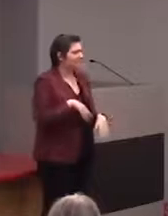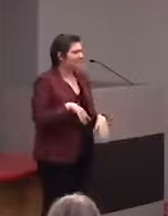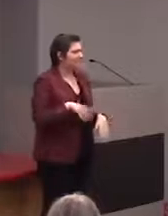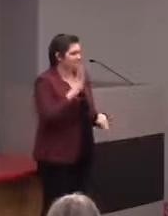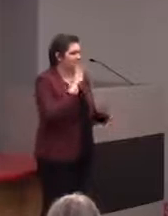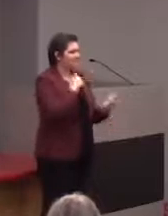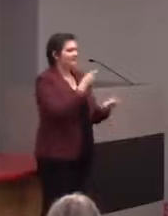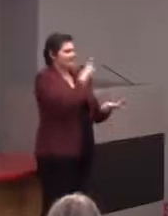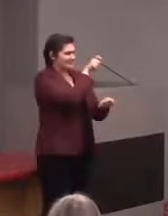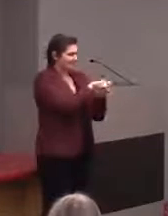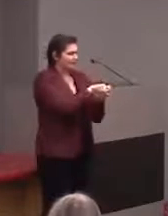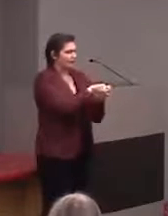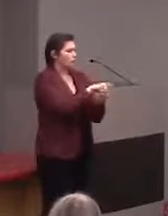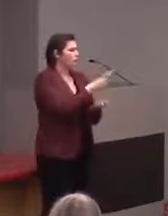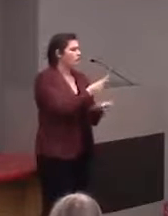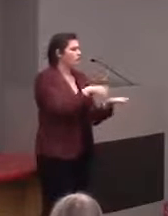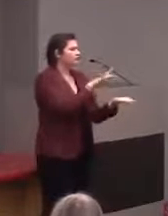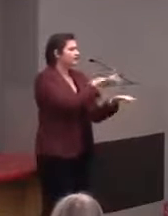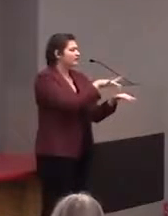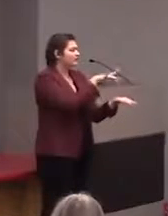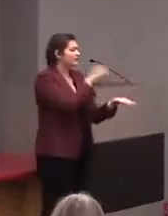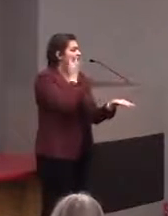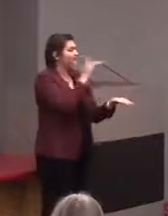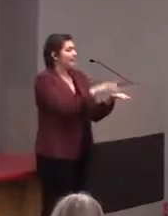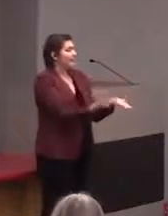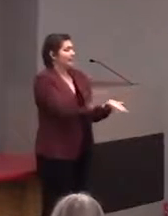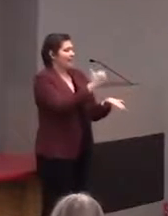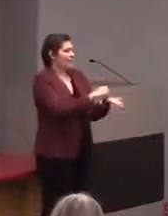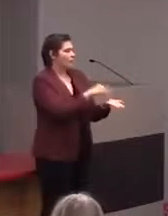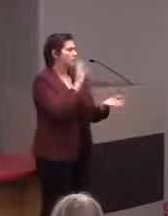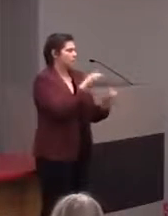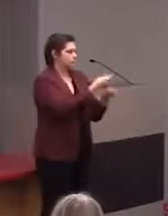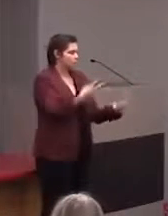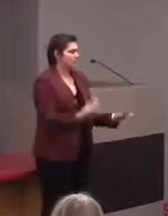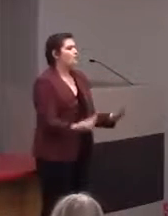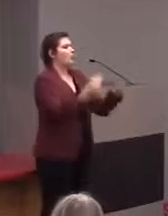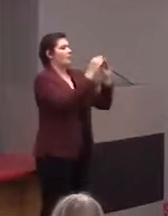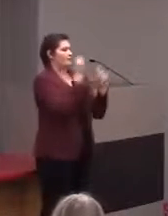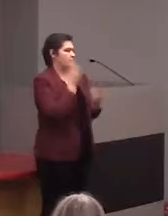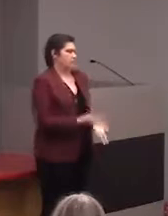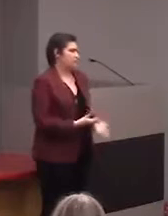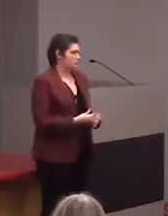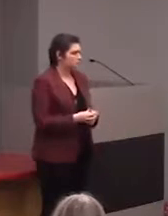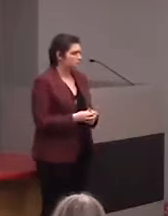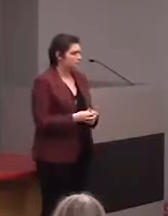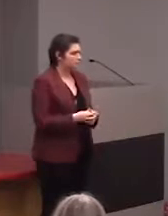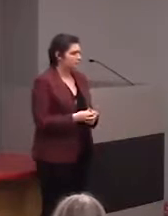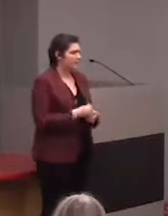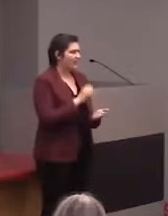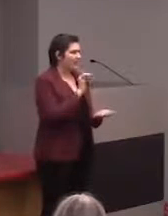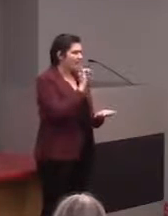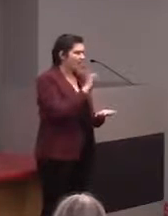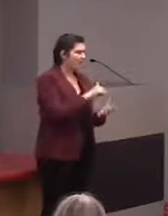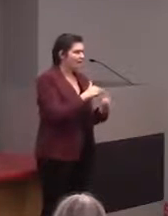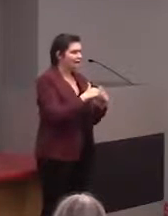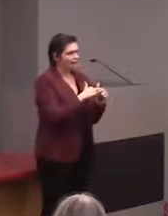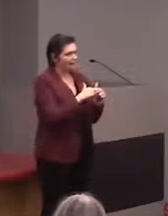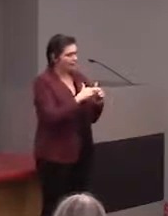exactly, you're touching, and if you keep tapping it, it will give you more information about, like, why that train car that you're looking at is cool